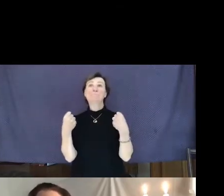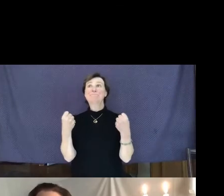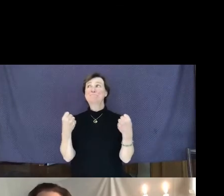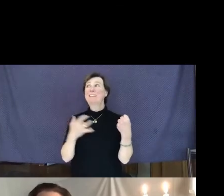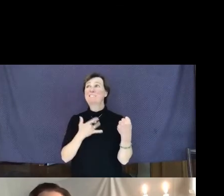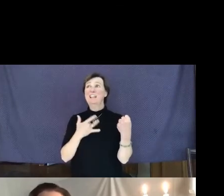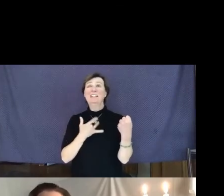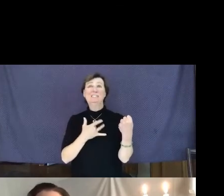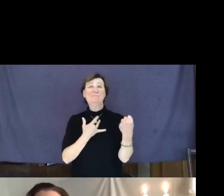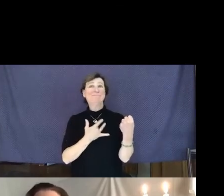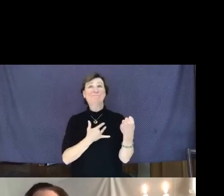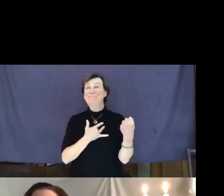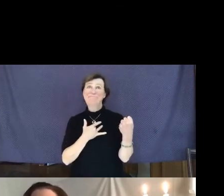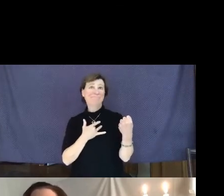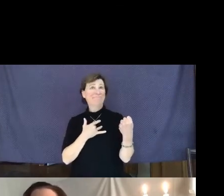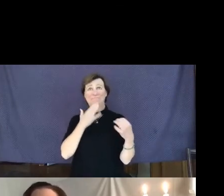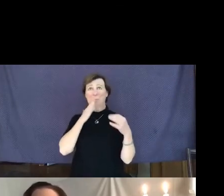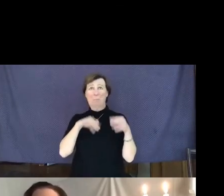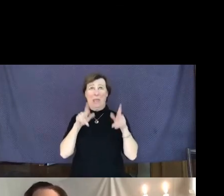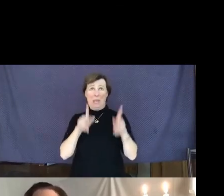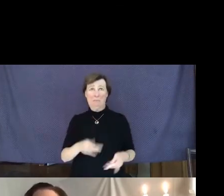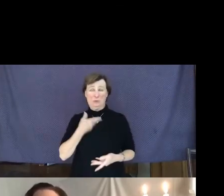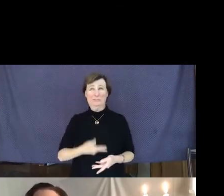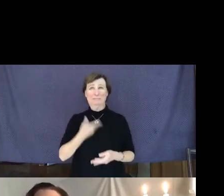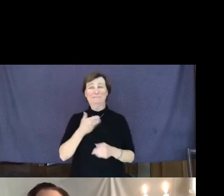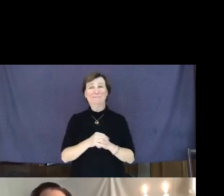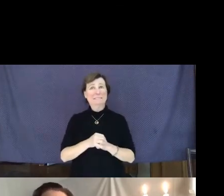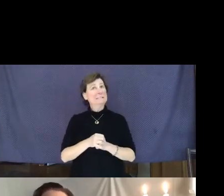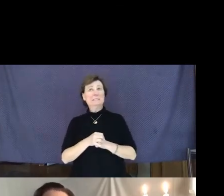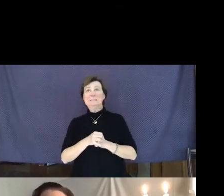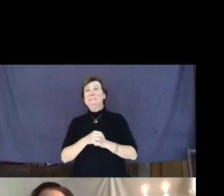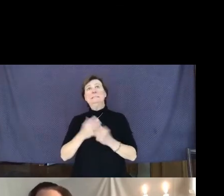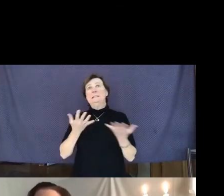person, and justifying my not stopping by